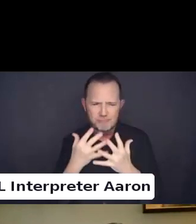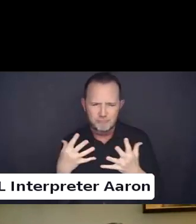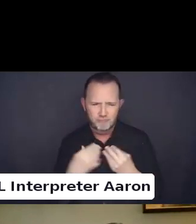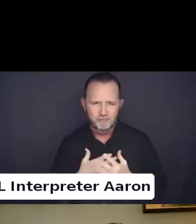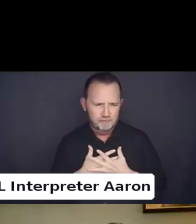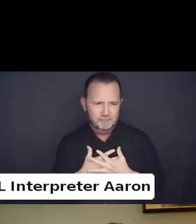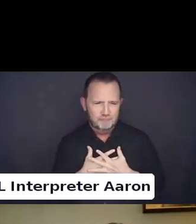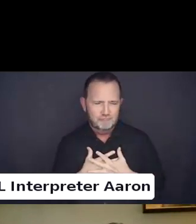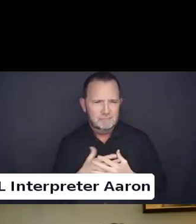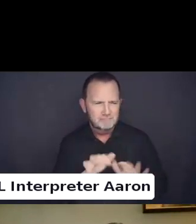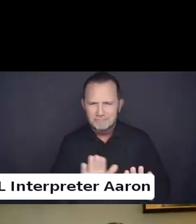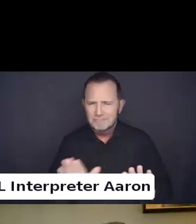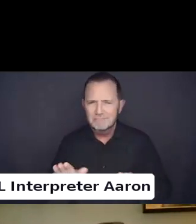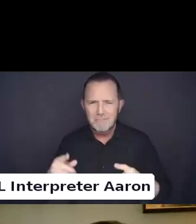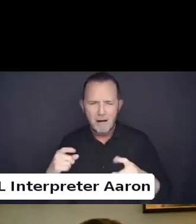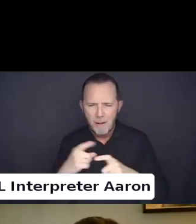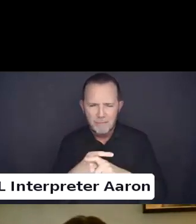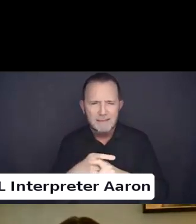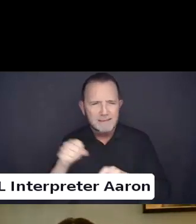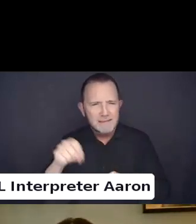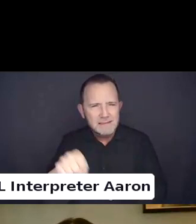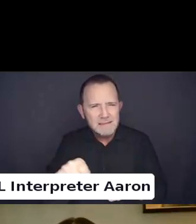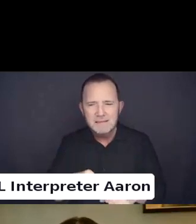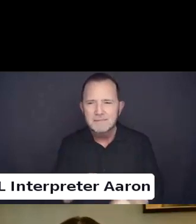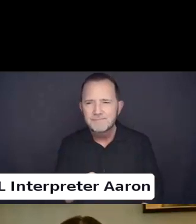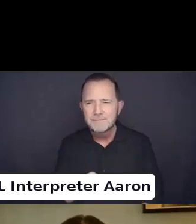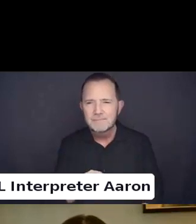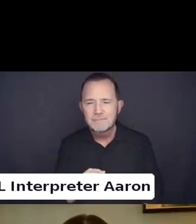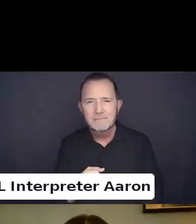It can and does. You know.